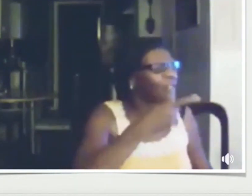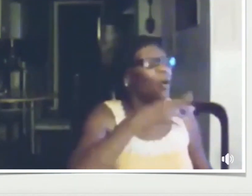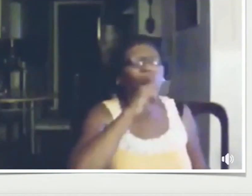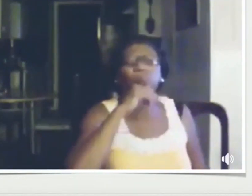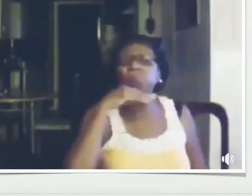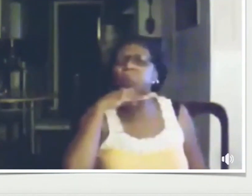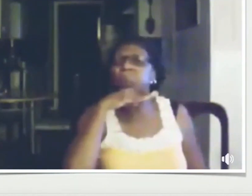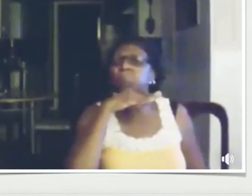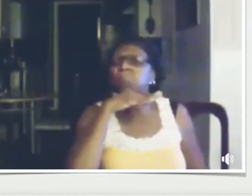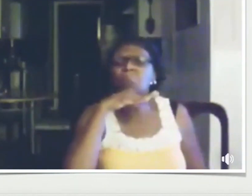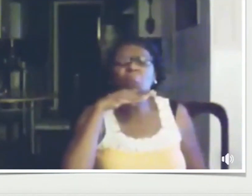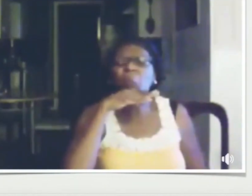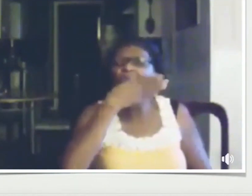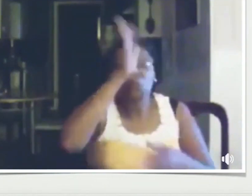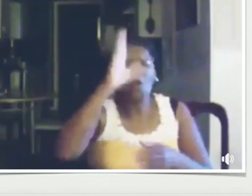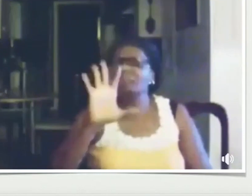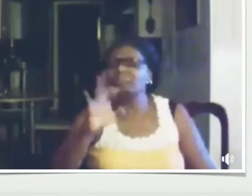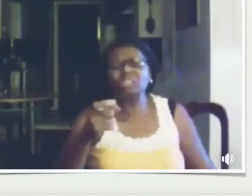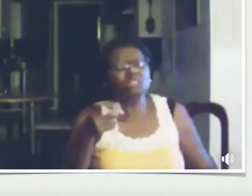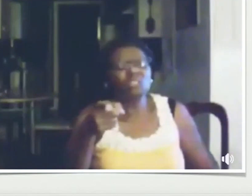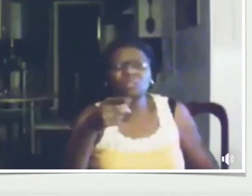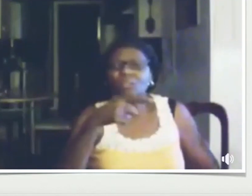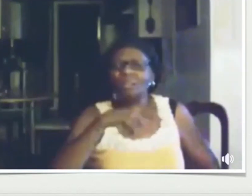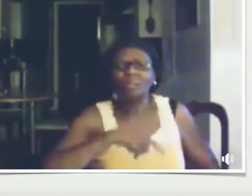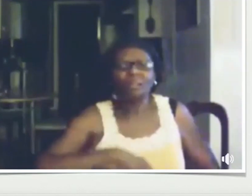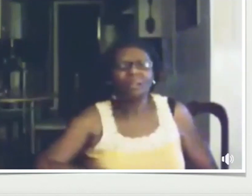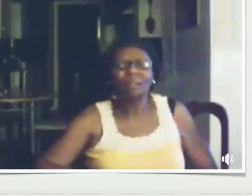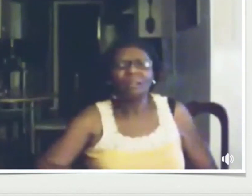I never said that. You are lying. God is going to fix you.